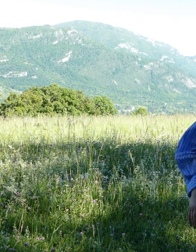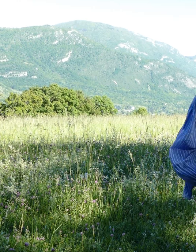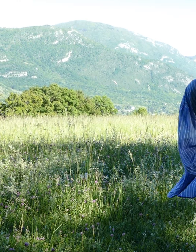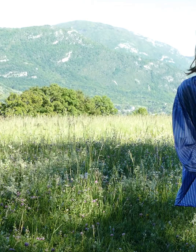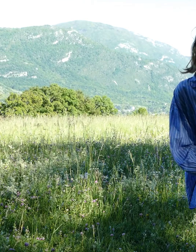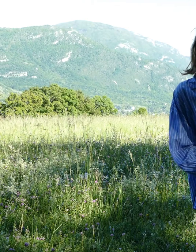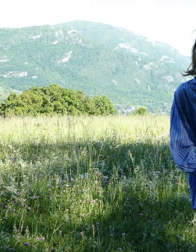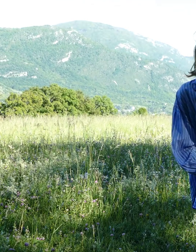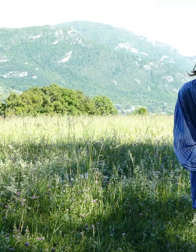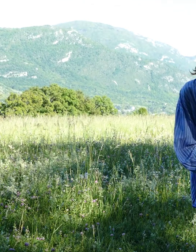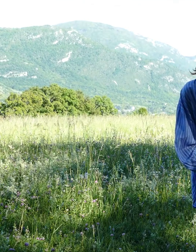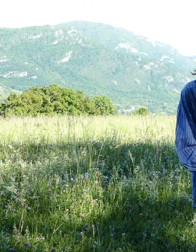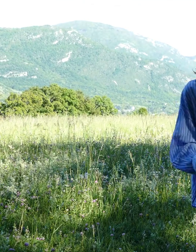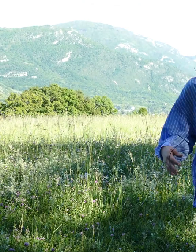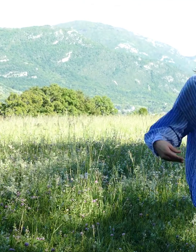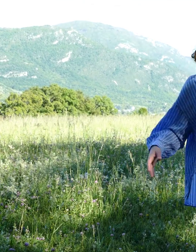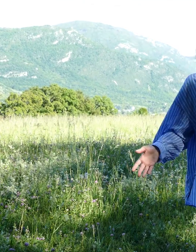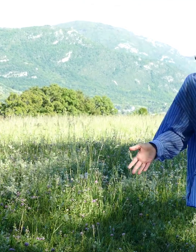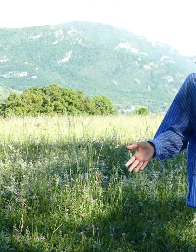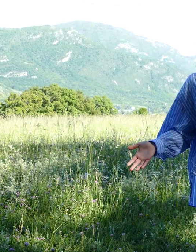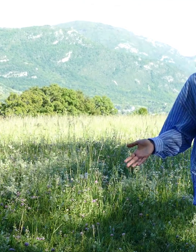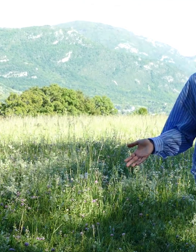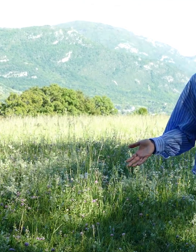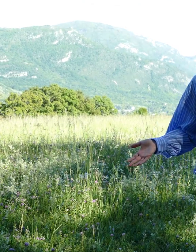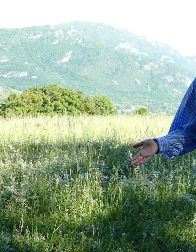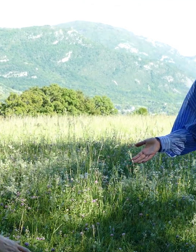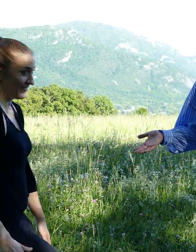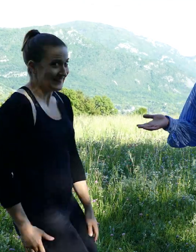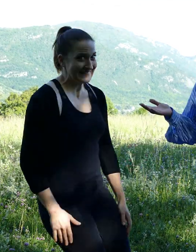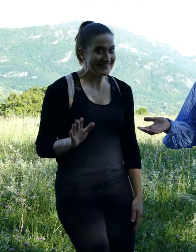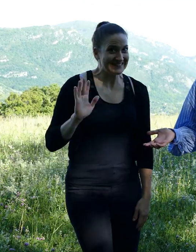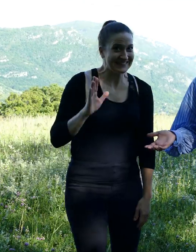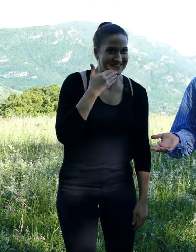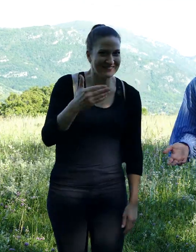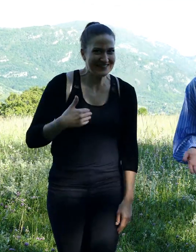hello there! Waiting for Claire! Where can she be? Here she is.